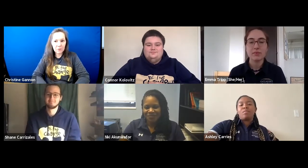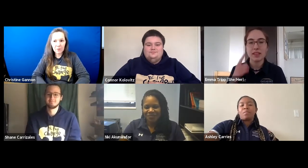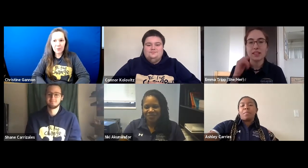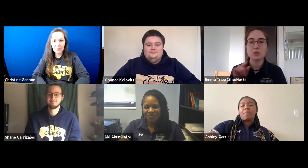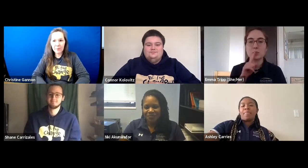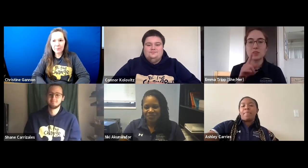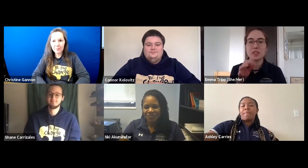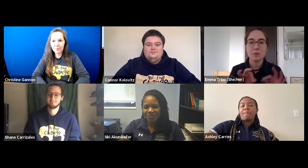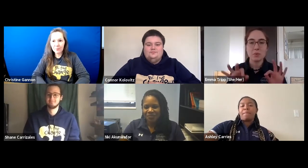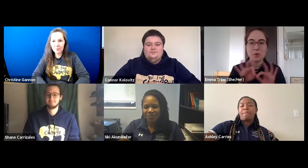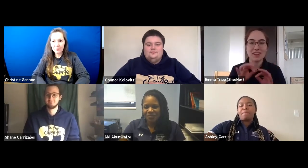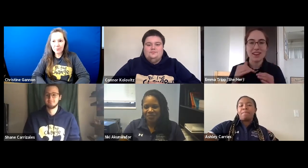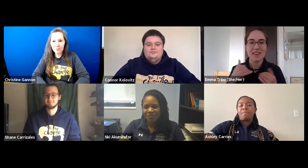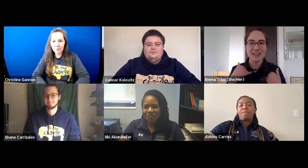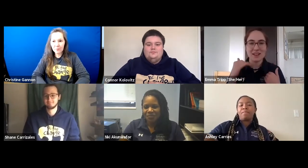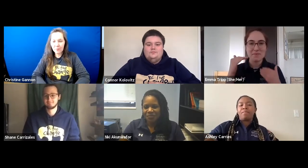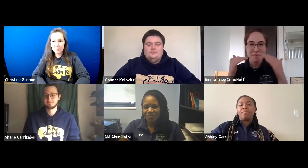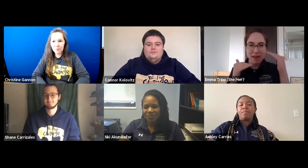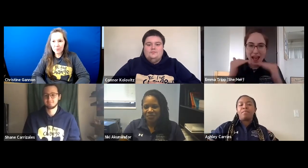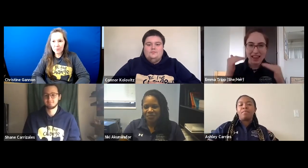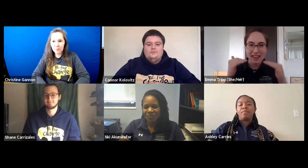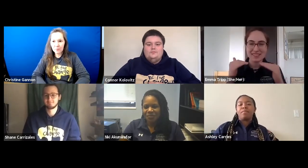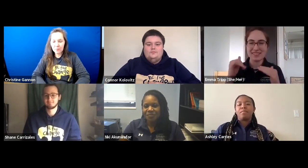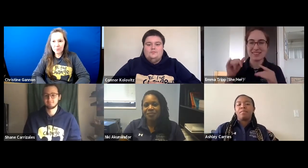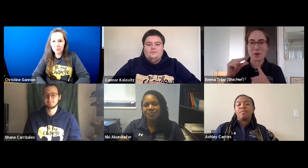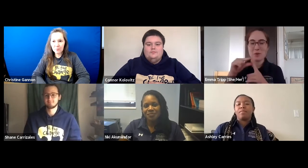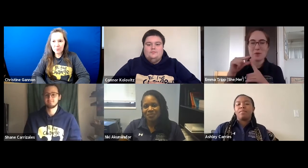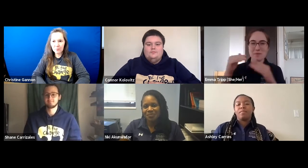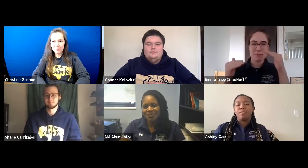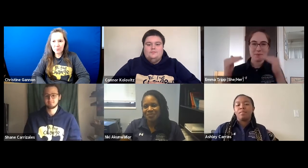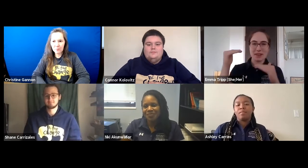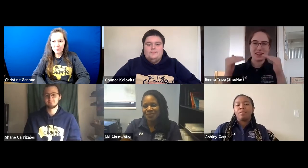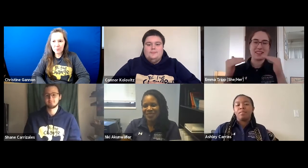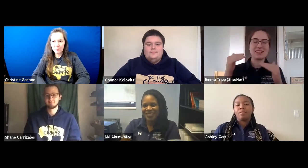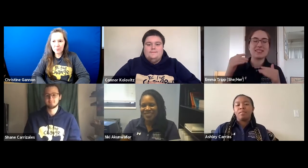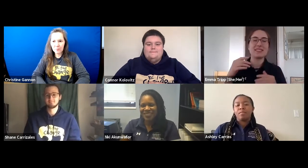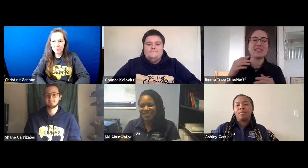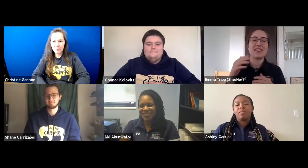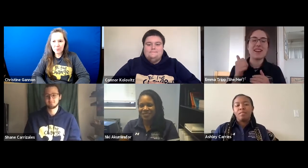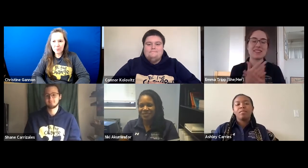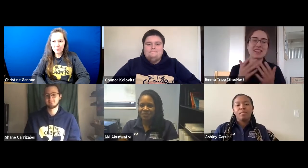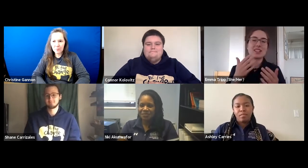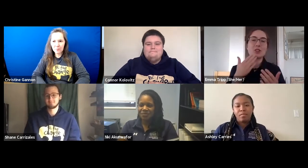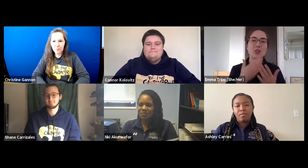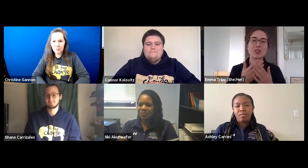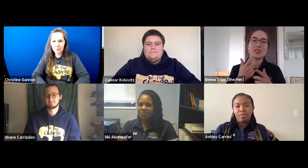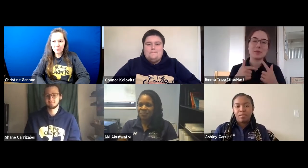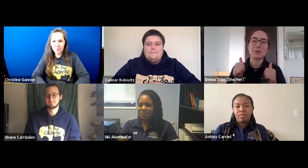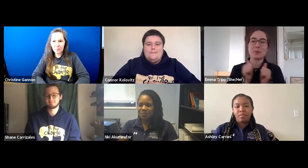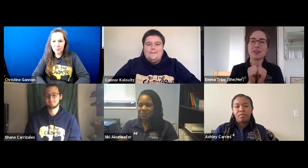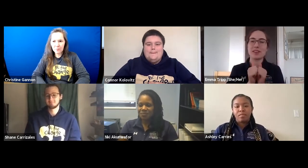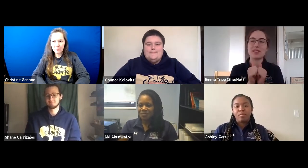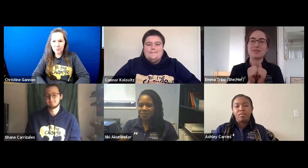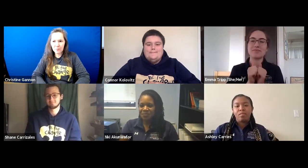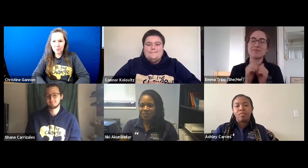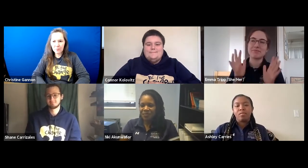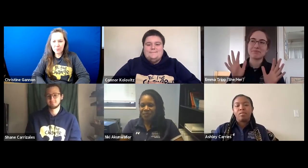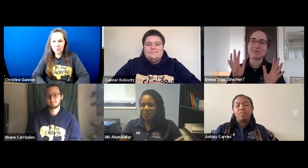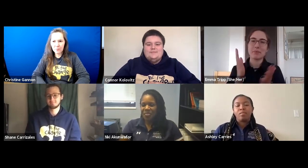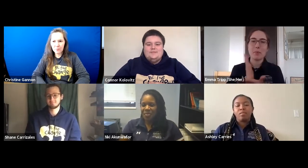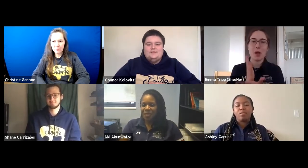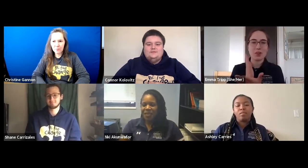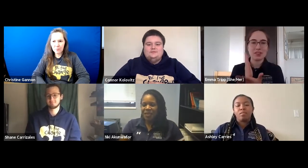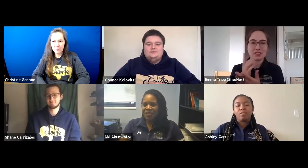I think that’s really important to have that balance. Everything good comes in moderation